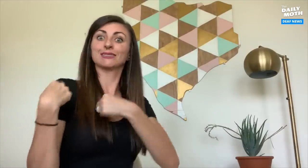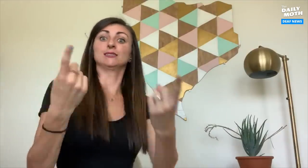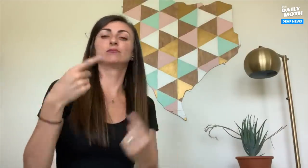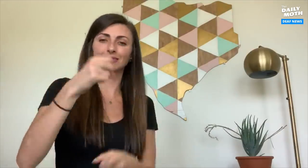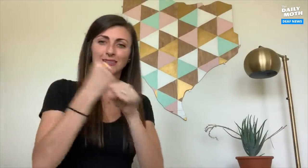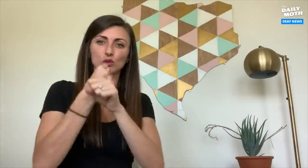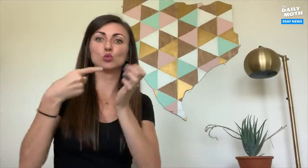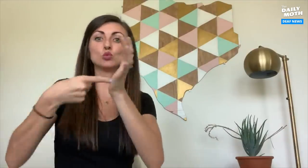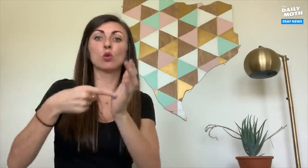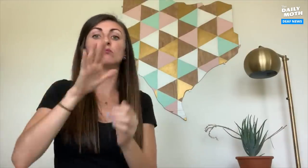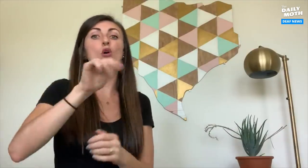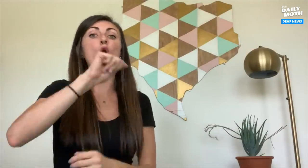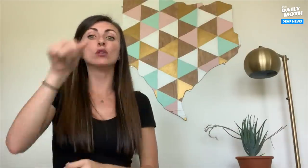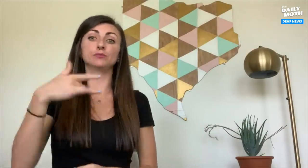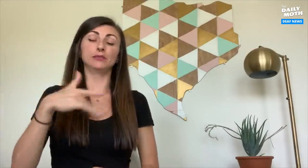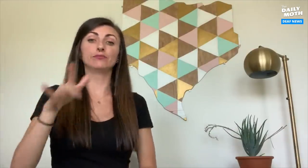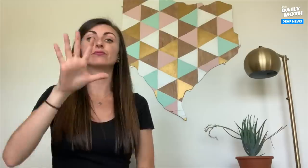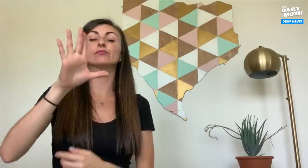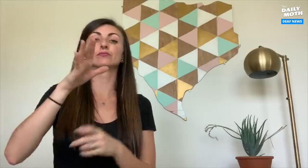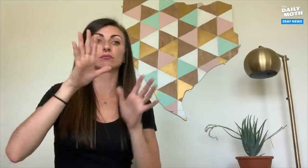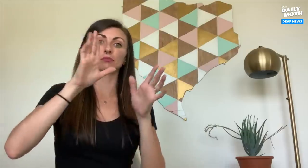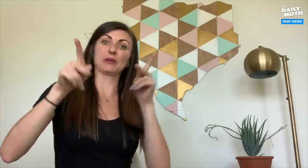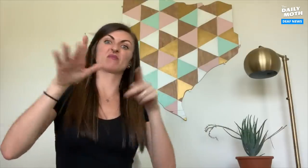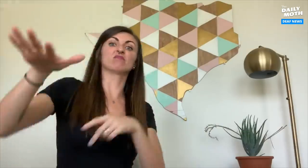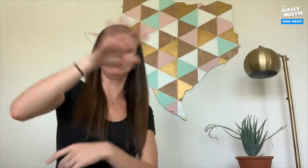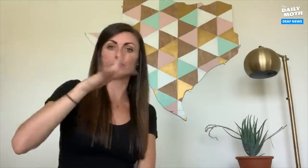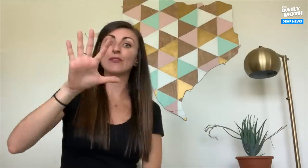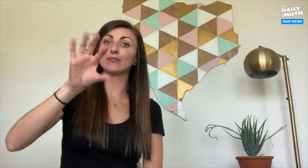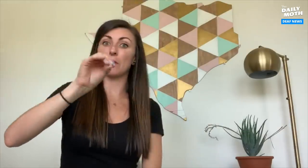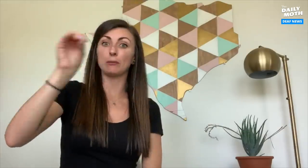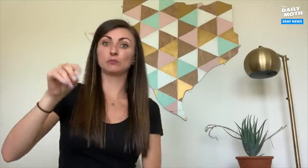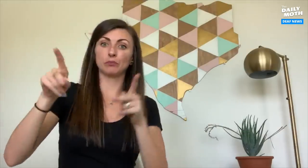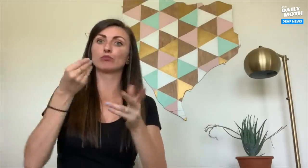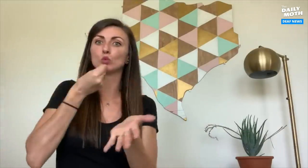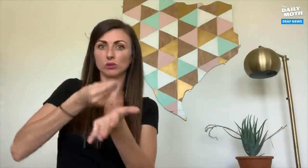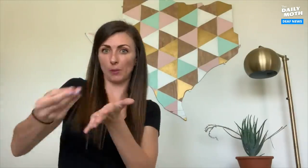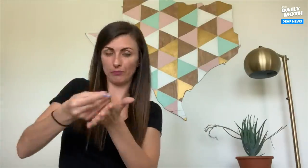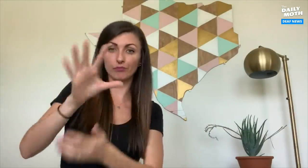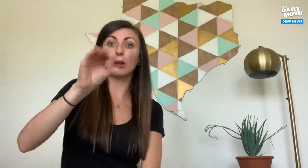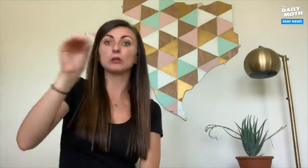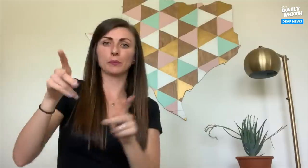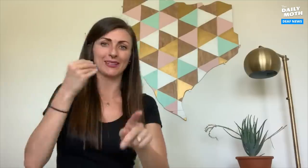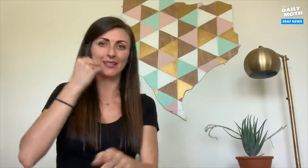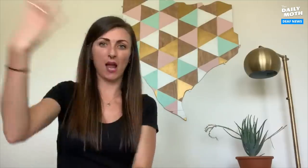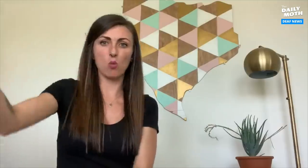since statistics show that, in the city of Austin, 50% of its people usually go food shopping